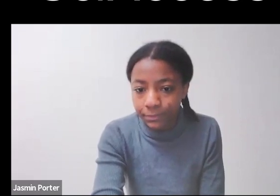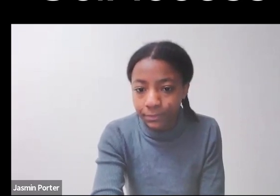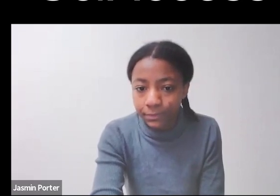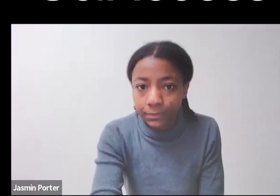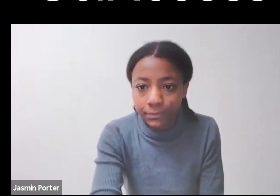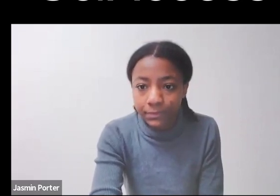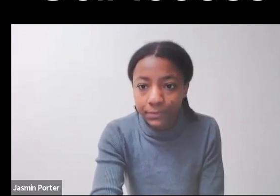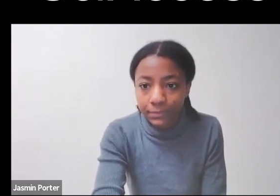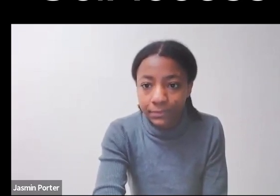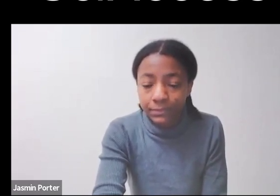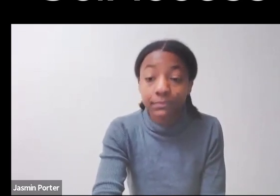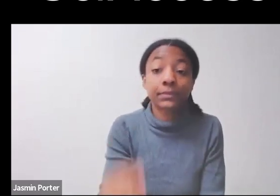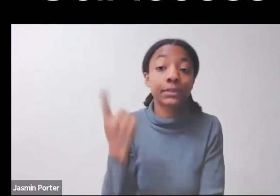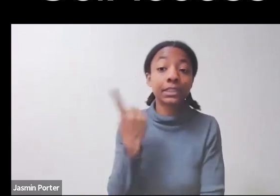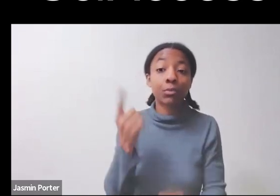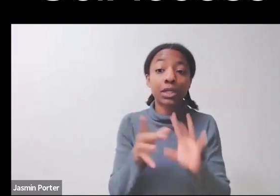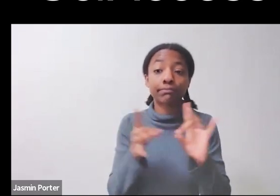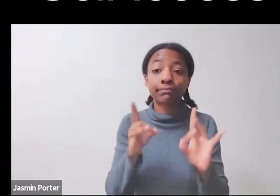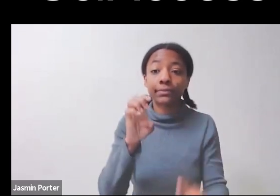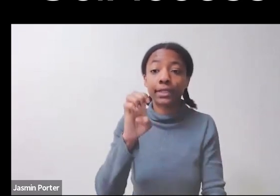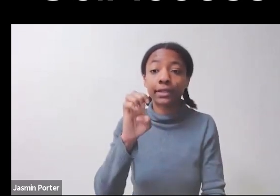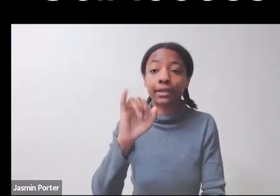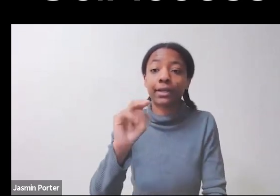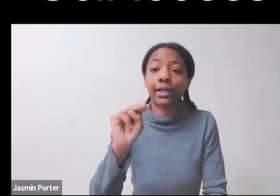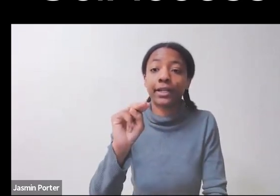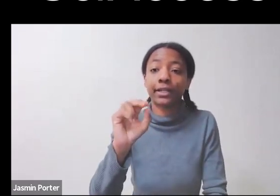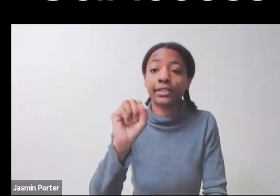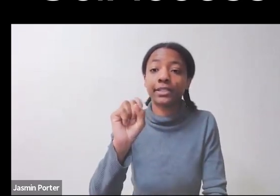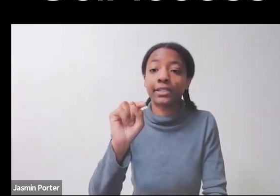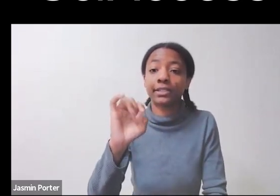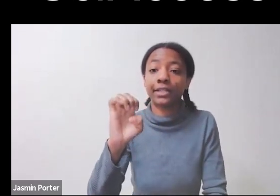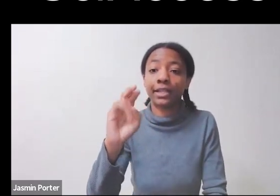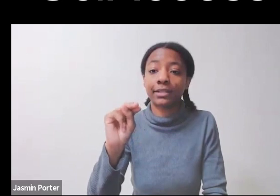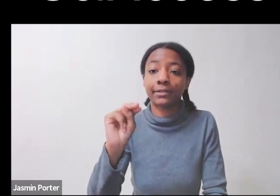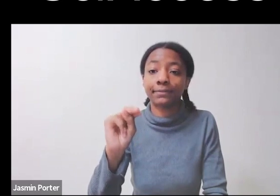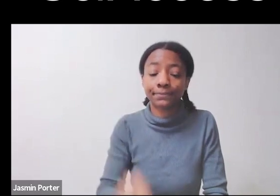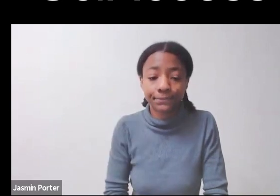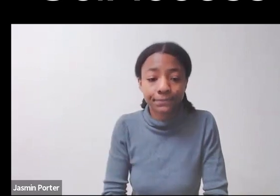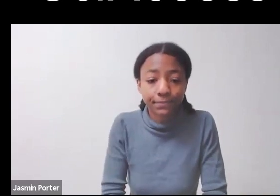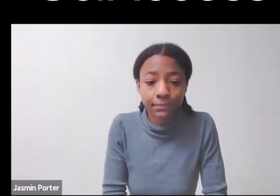Someone said Einstein. Yes, but typically, so you don't tend to get